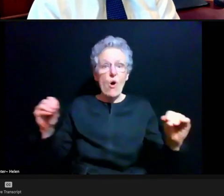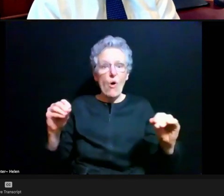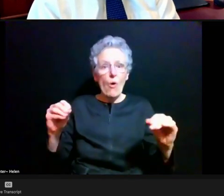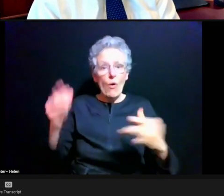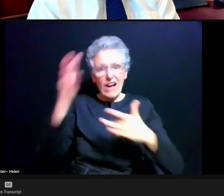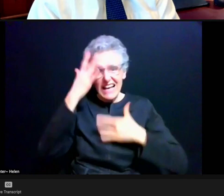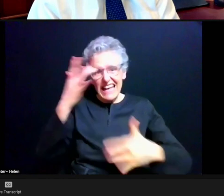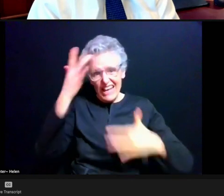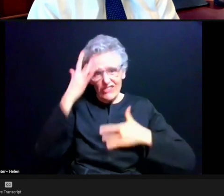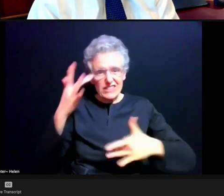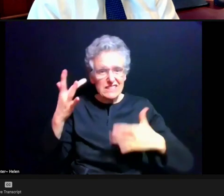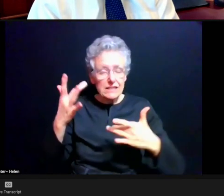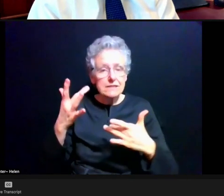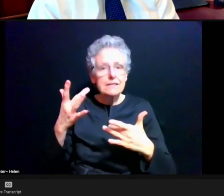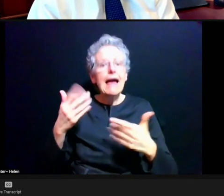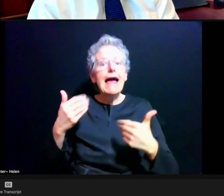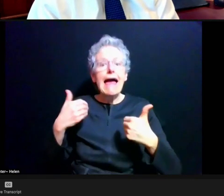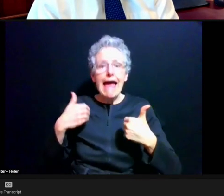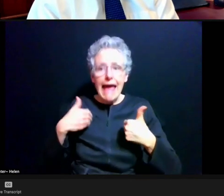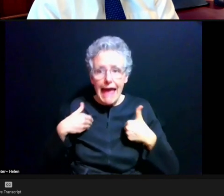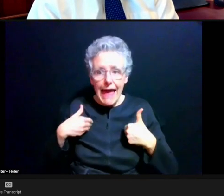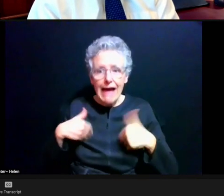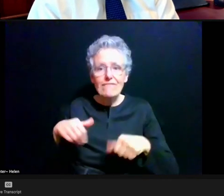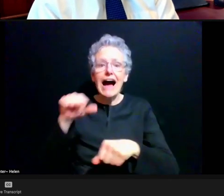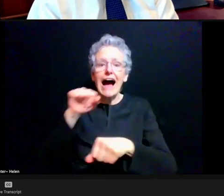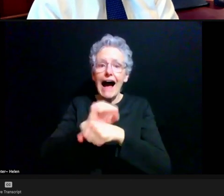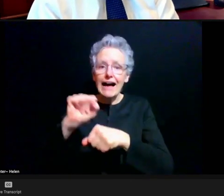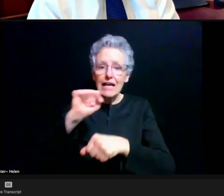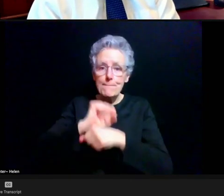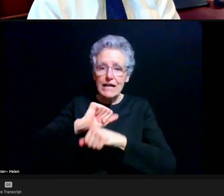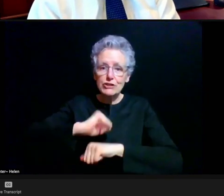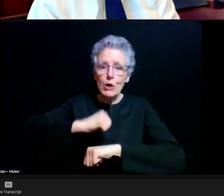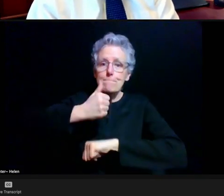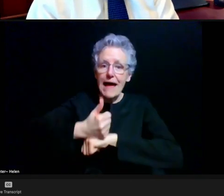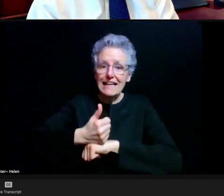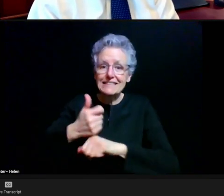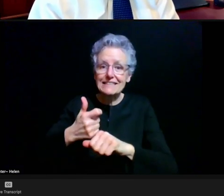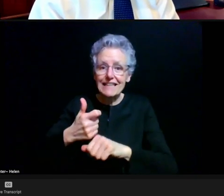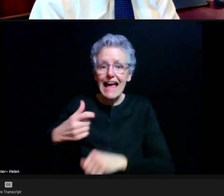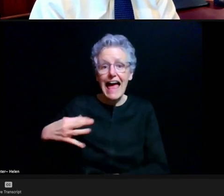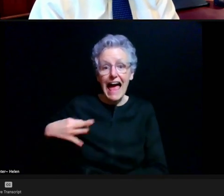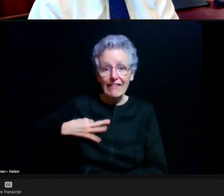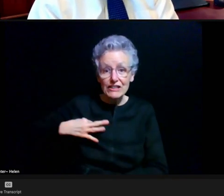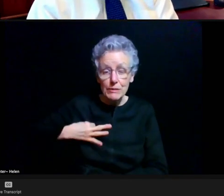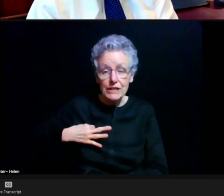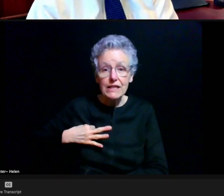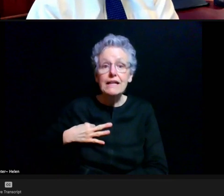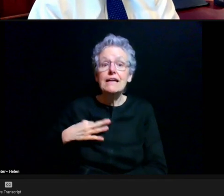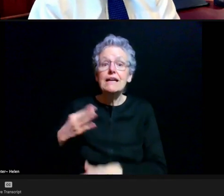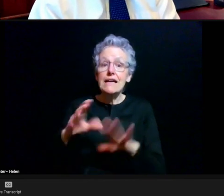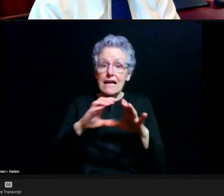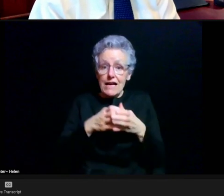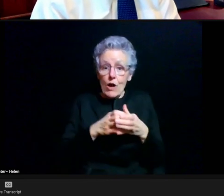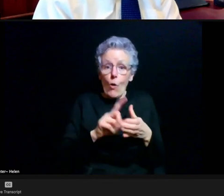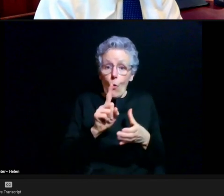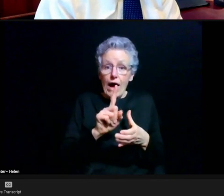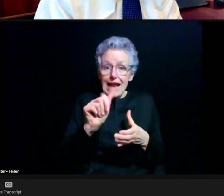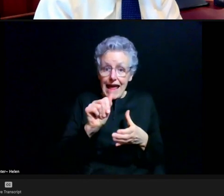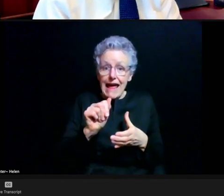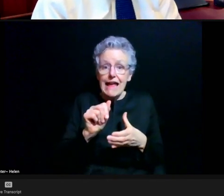There are occupational-based eligibility criteria. So as you know, you know phase 1A included a lot of the frontline healthcare workers